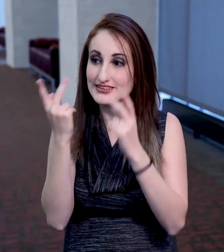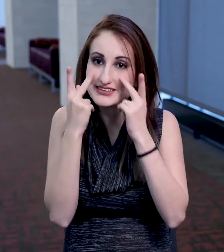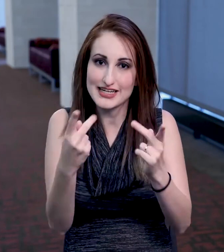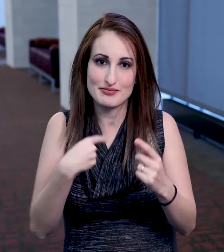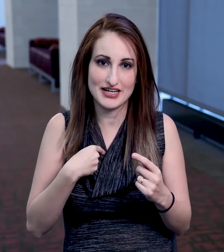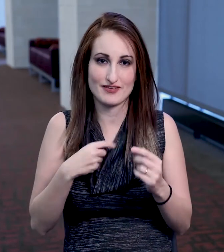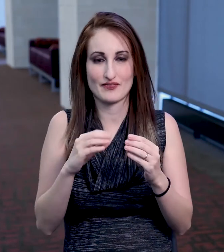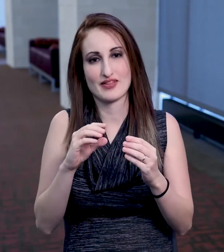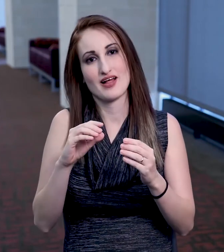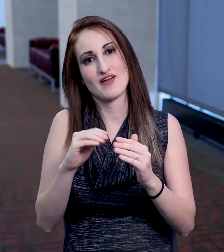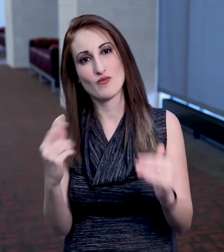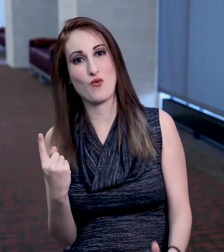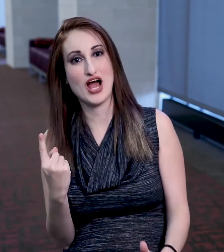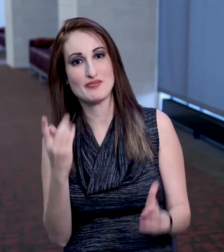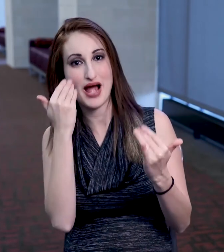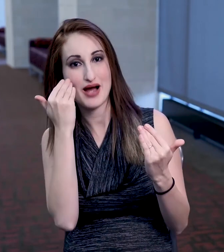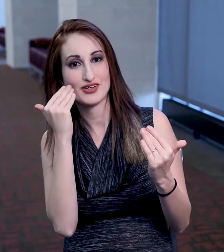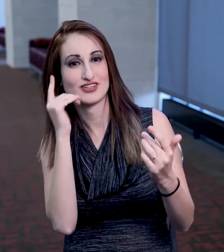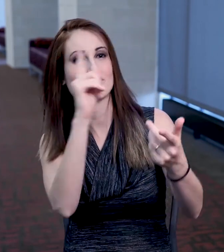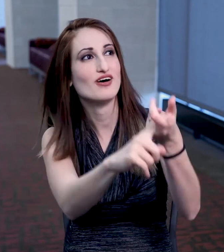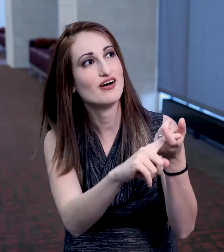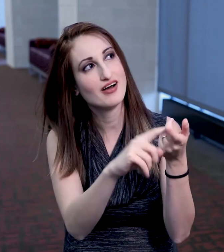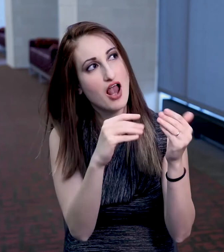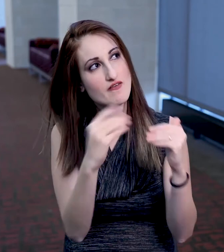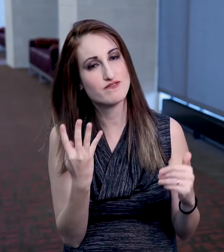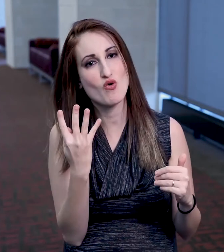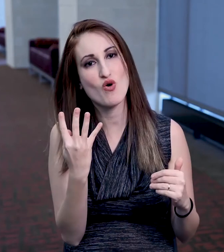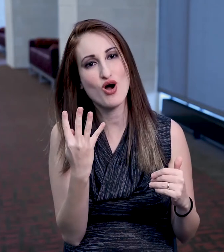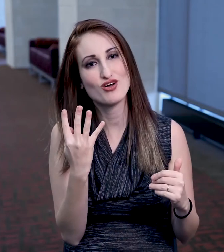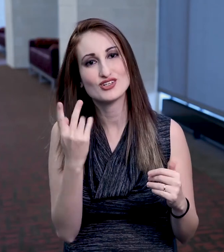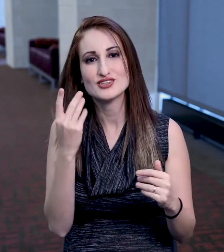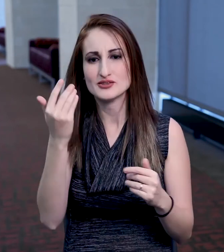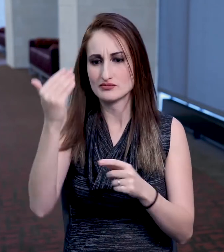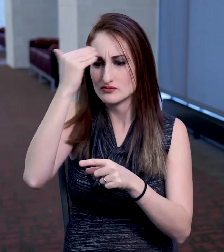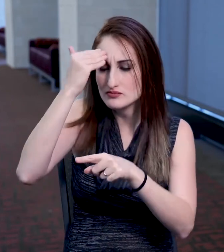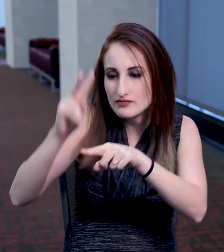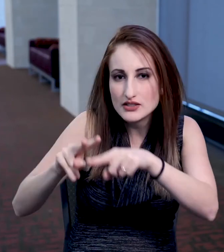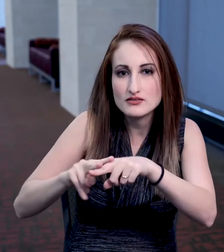because they could have seen me from the level 1 makeup classes up until the level 4, so they'd be